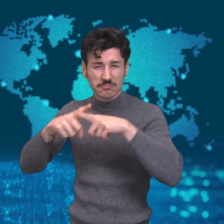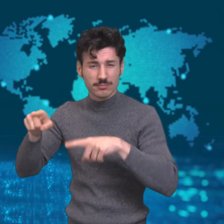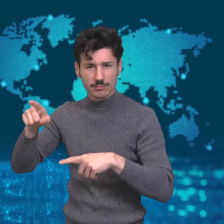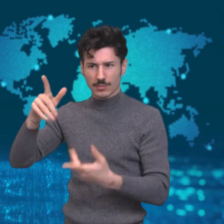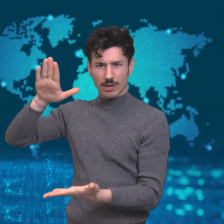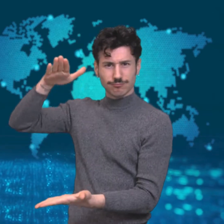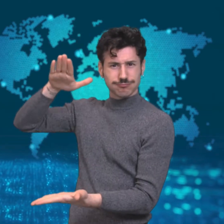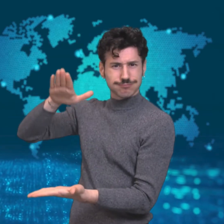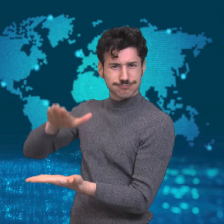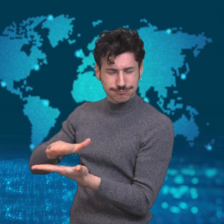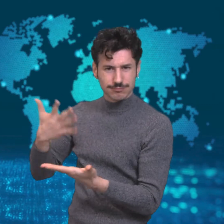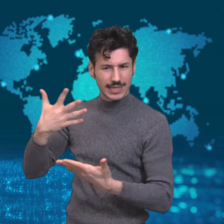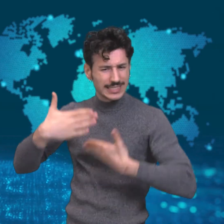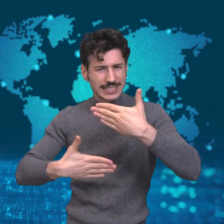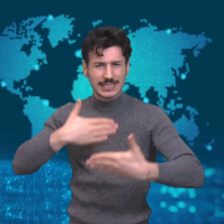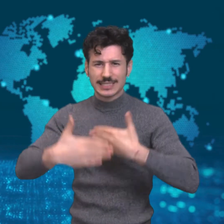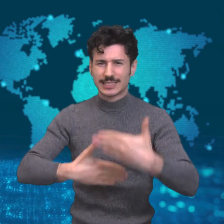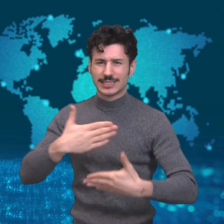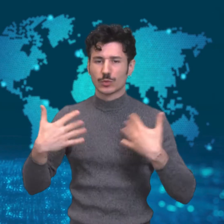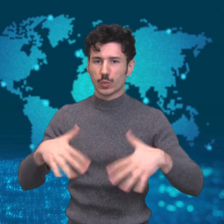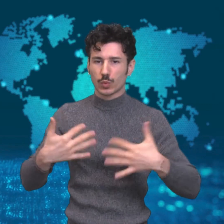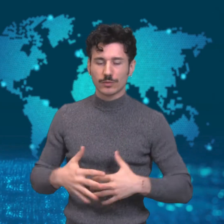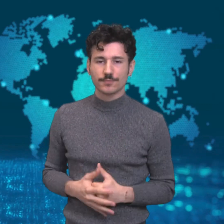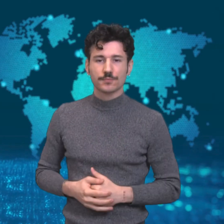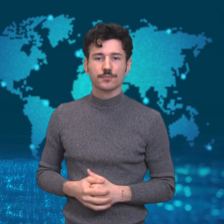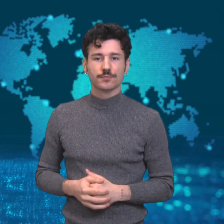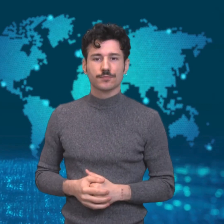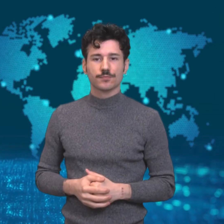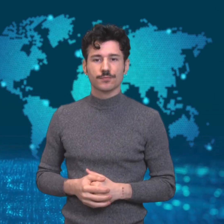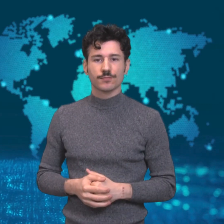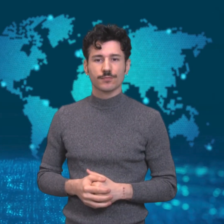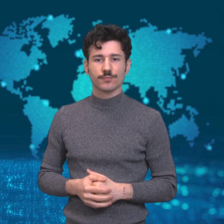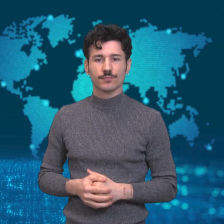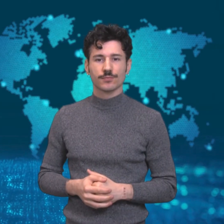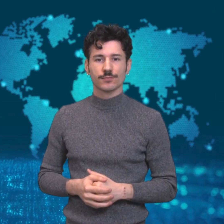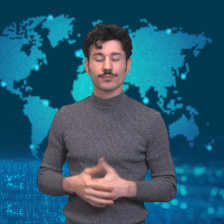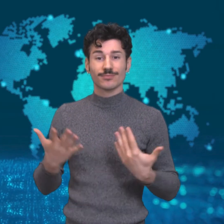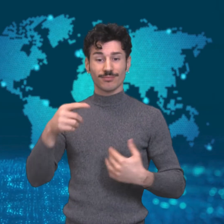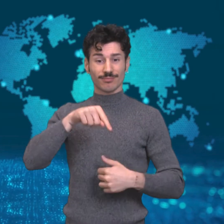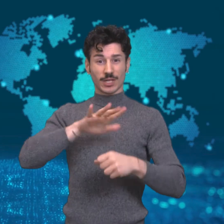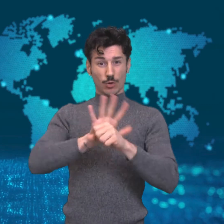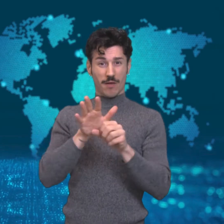are struggling to keep pace with the outbreak due to